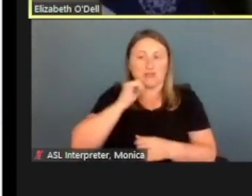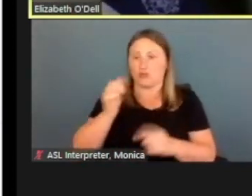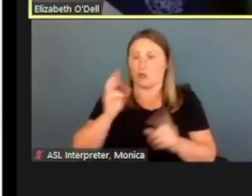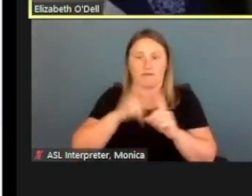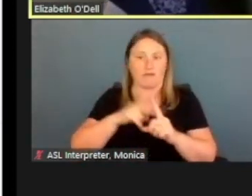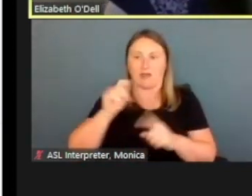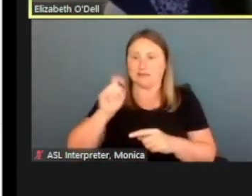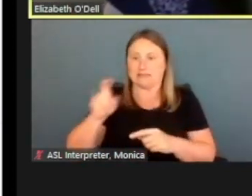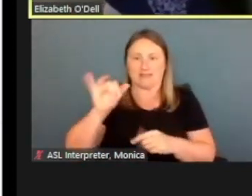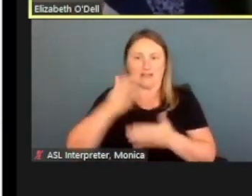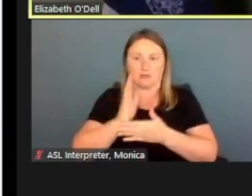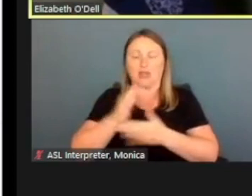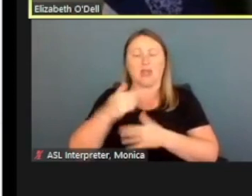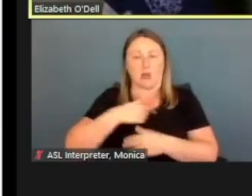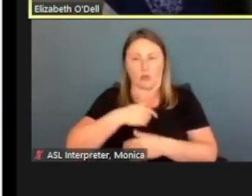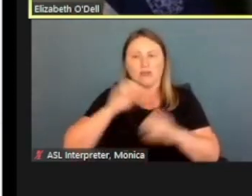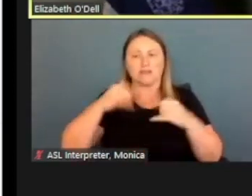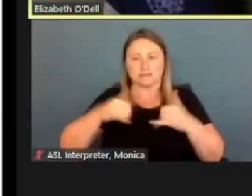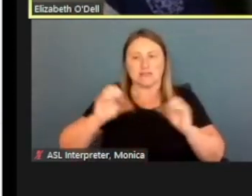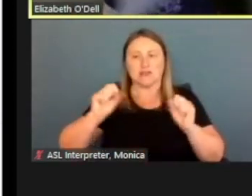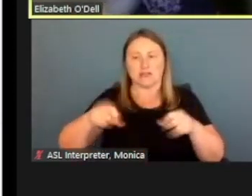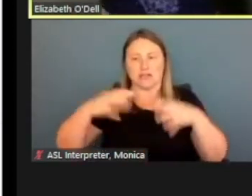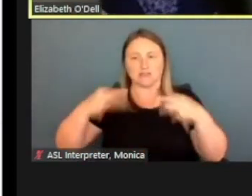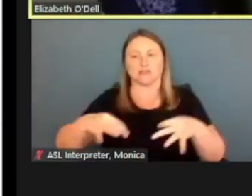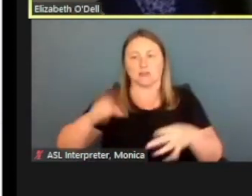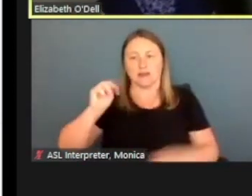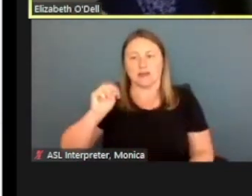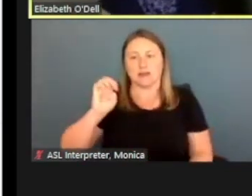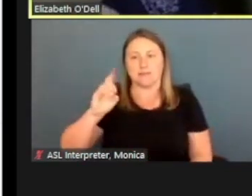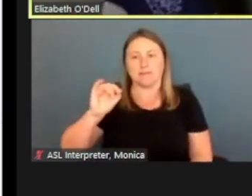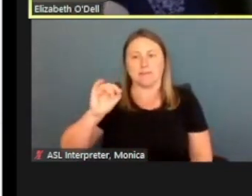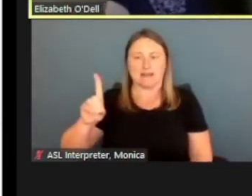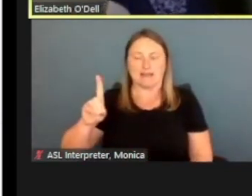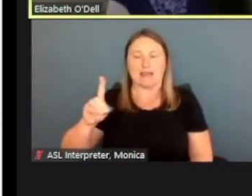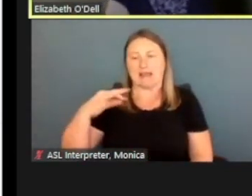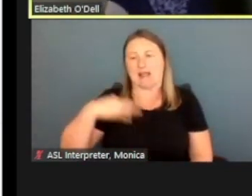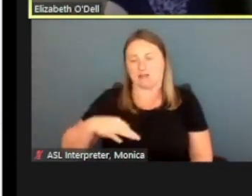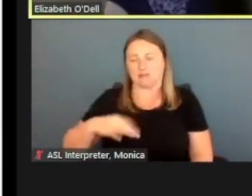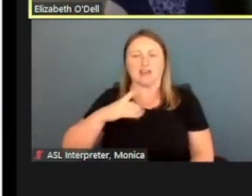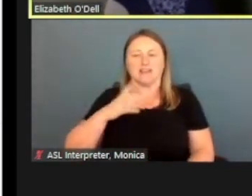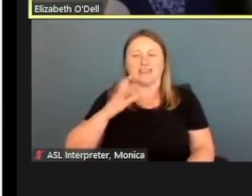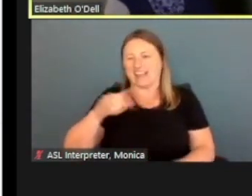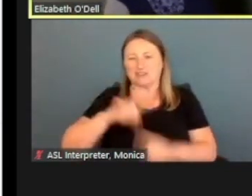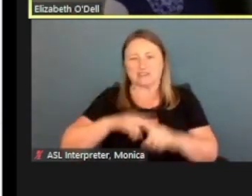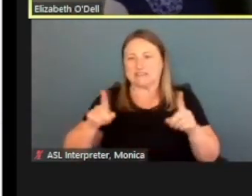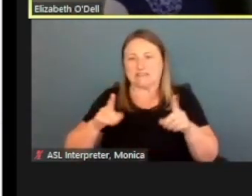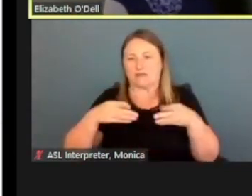we can still determine Medicaid eligibility. There's just a different method that is used to determine that eligibility.